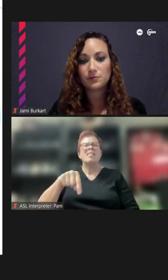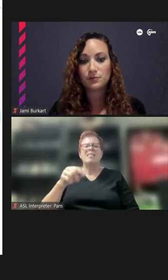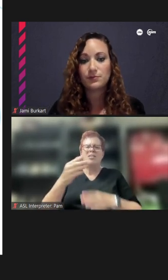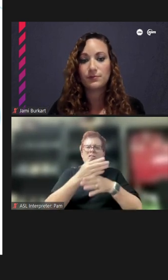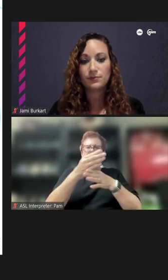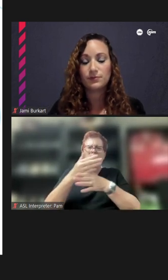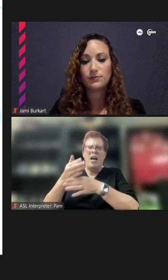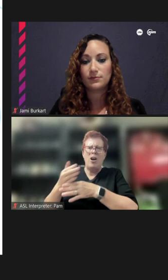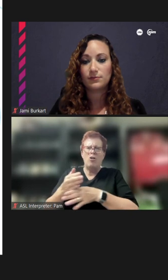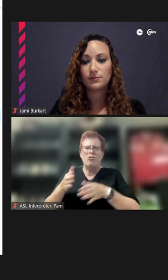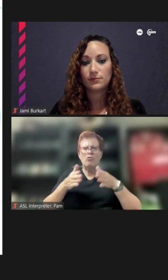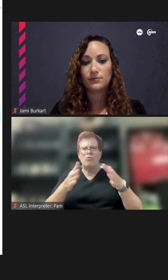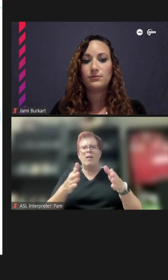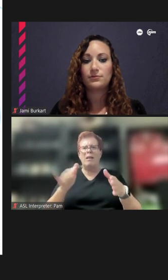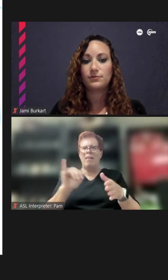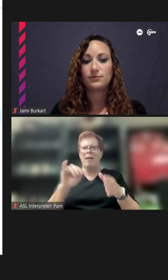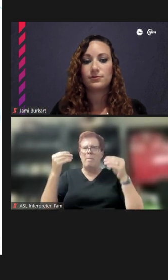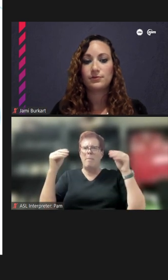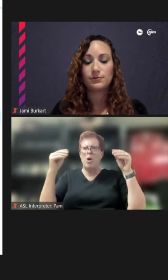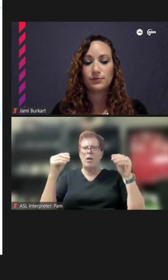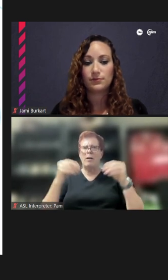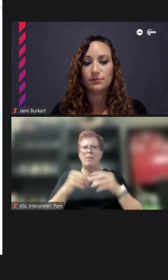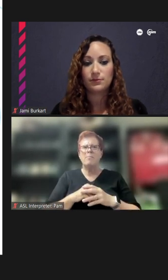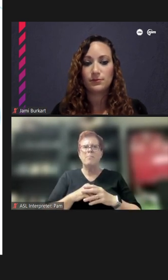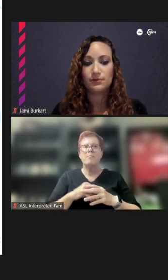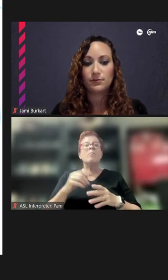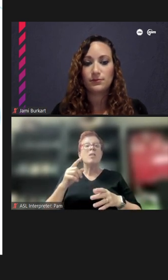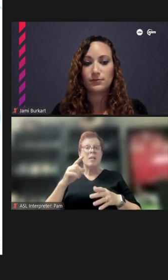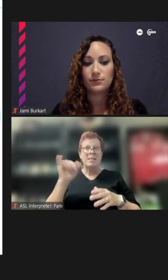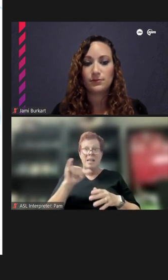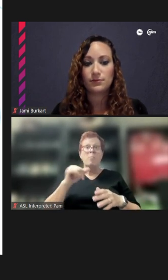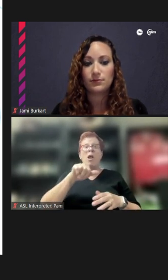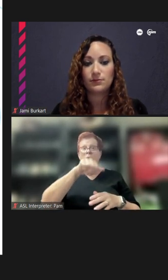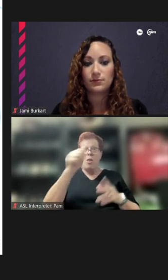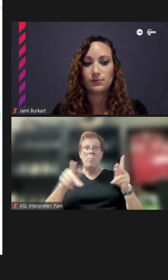market and again, with all -- what the other people have said, business market, you know,